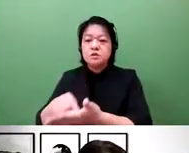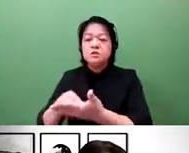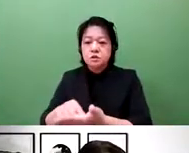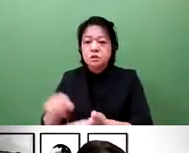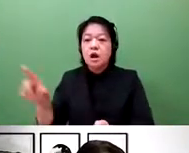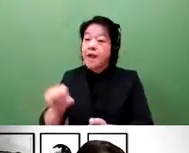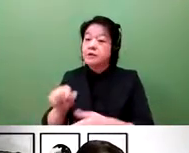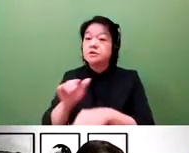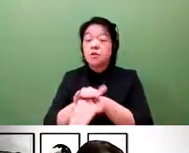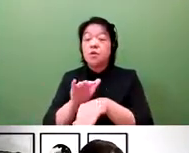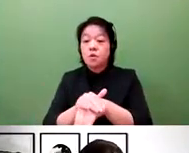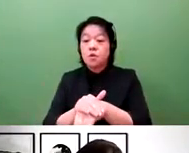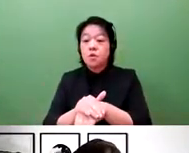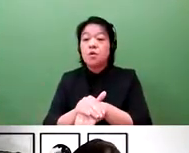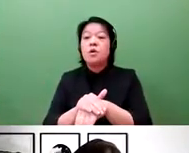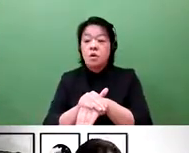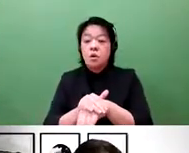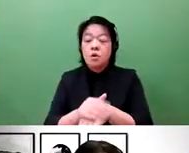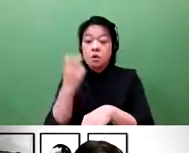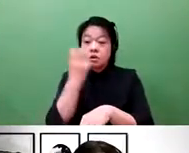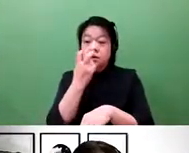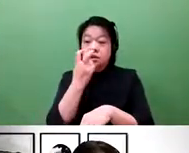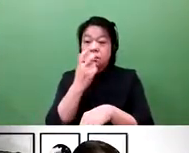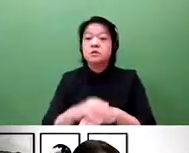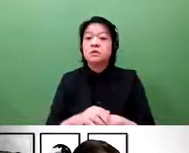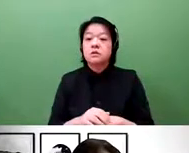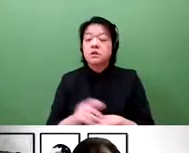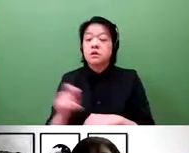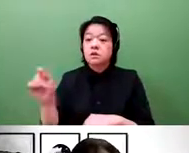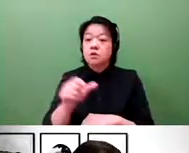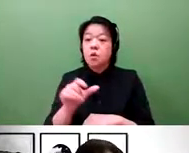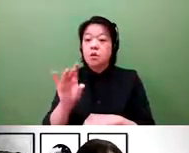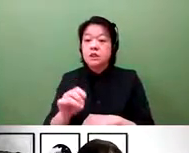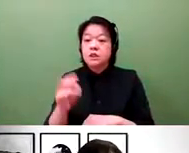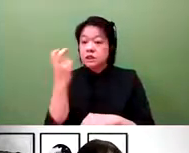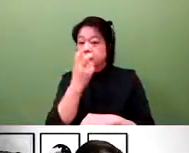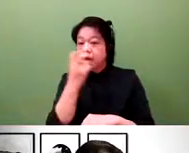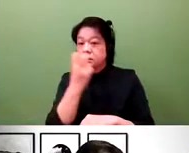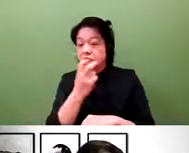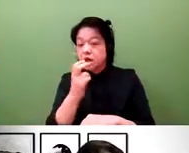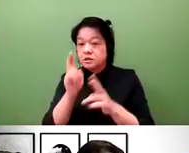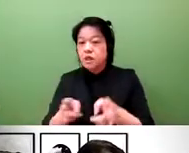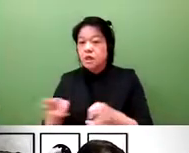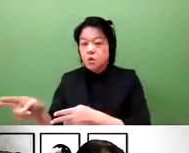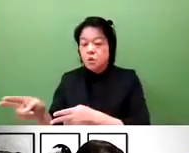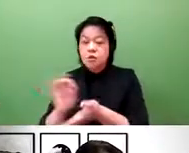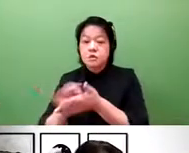and also will be able to enjoy priority or accelerated examination.